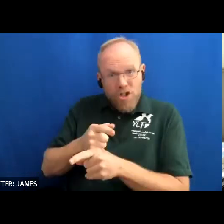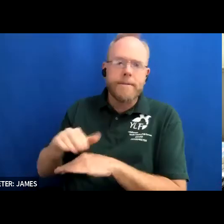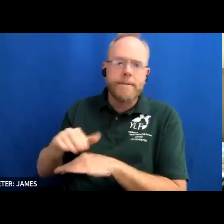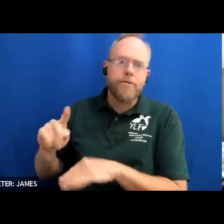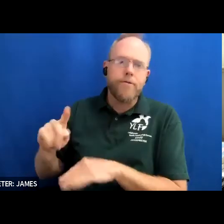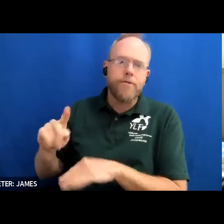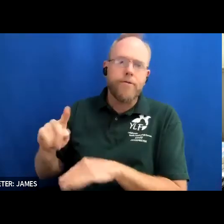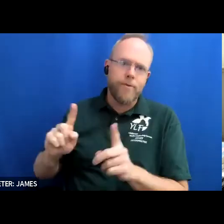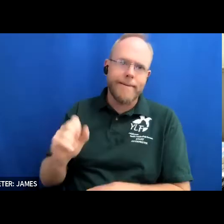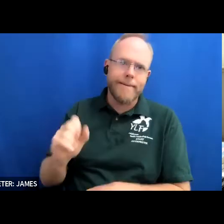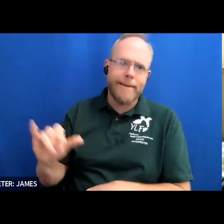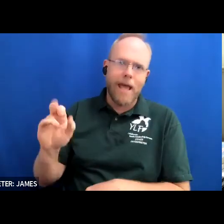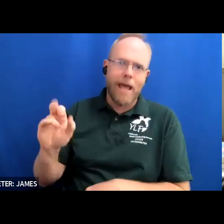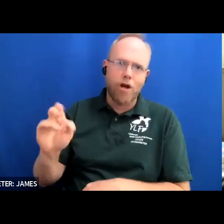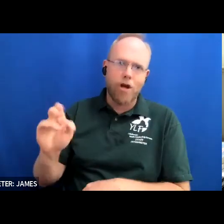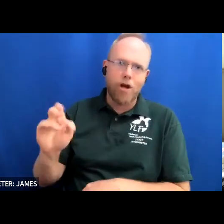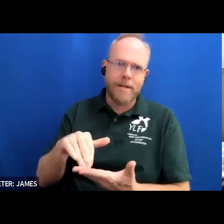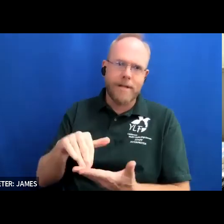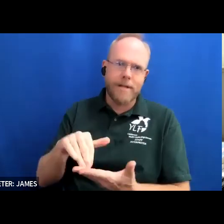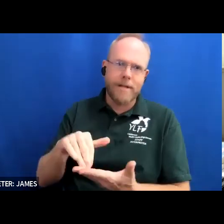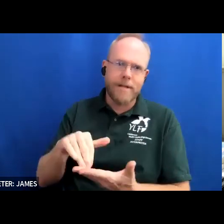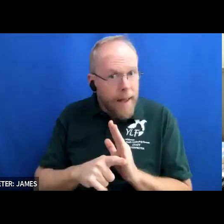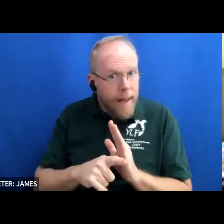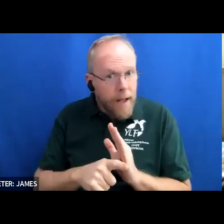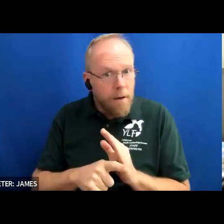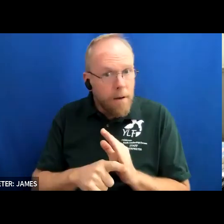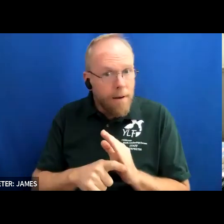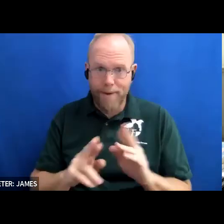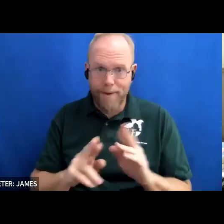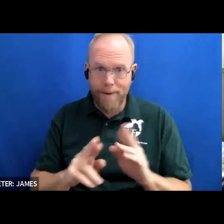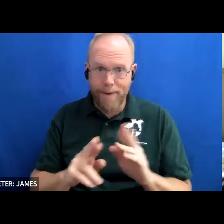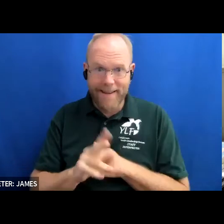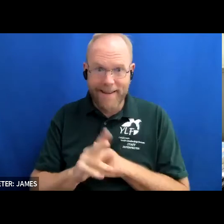when it came time for me to start kindergarten the neighborhood school that i could see from my front